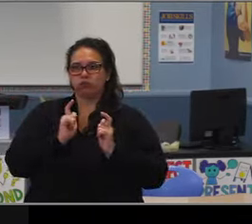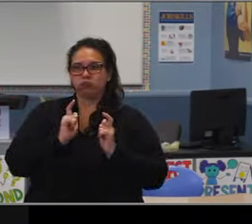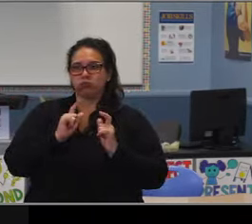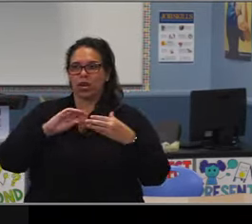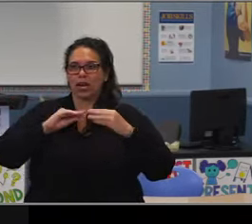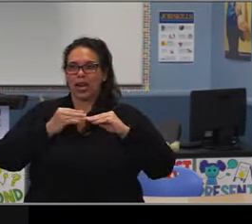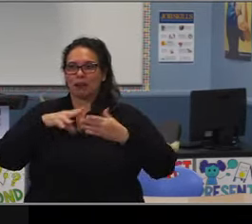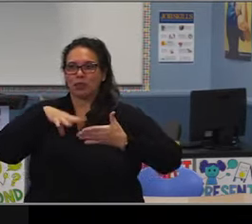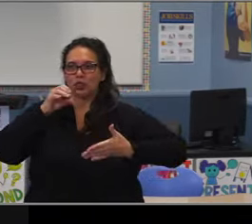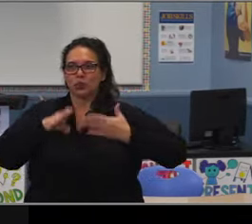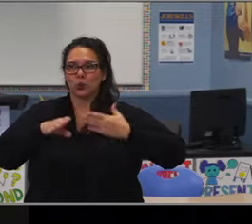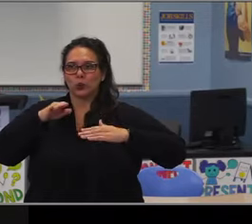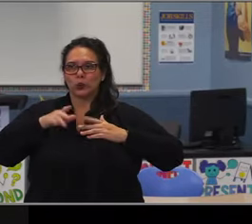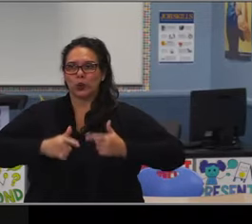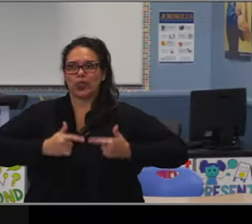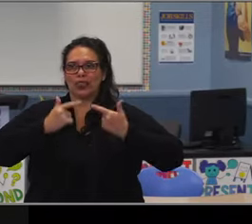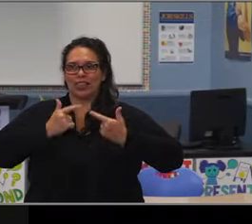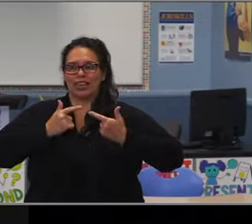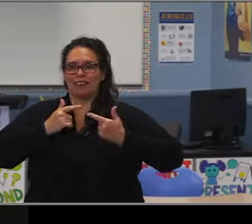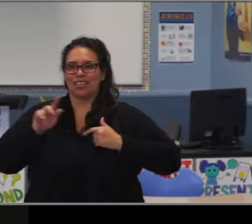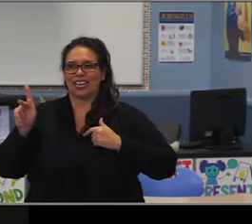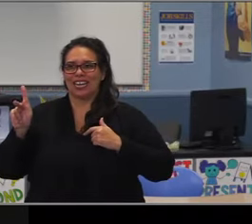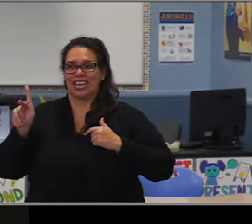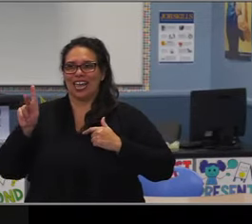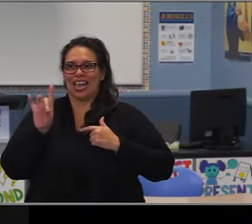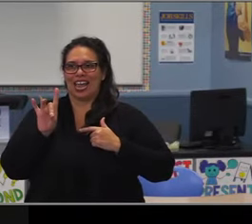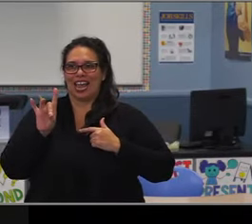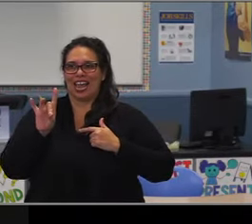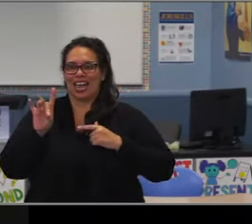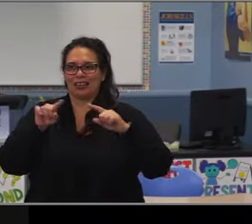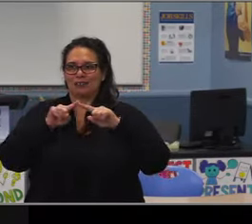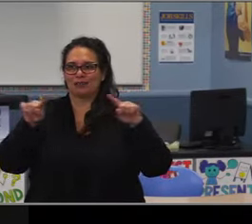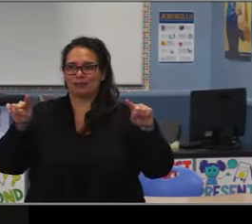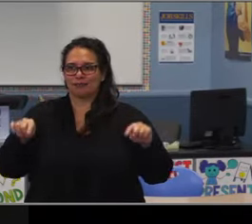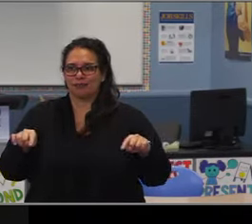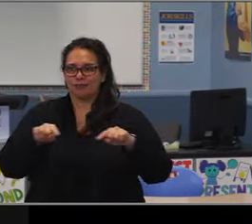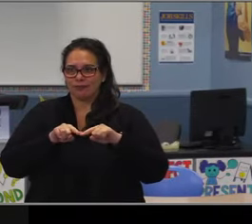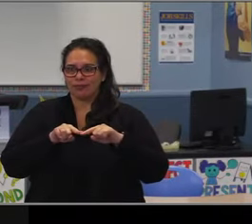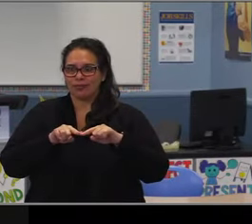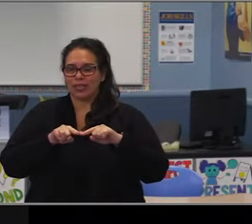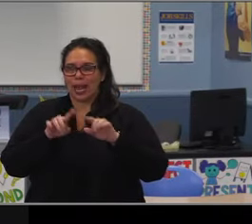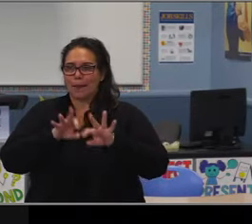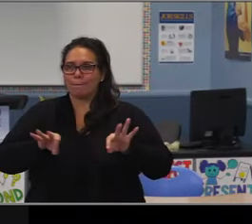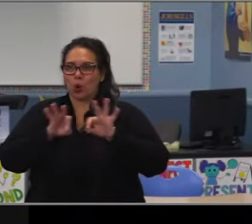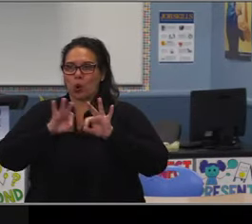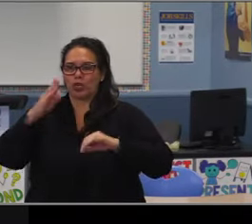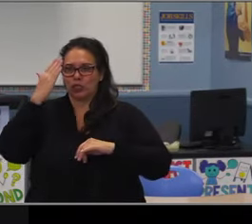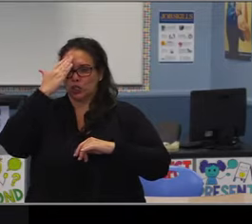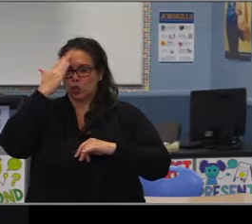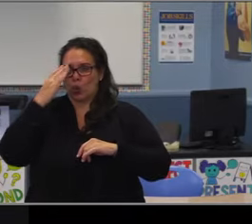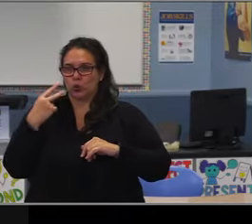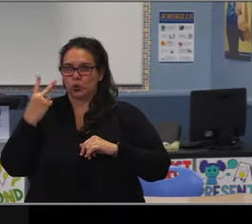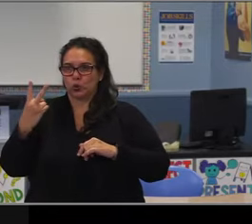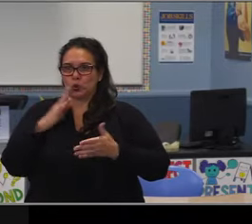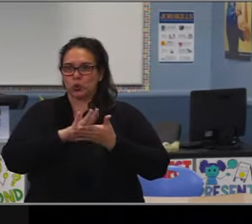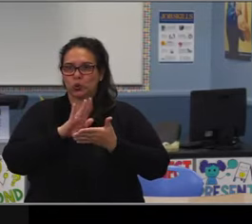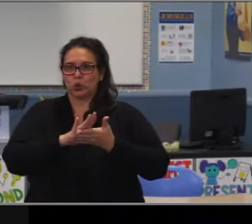K-8 programs that have had exceptional achievement gains over the past five years and others that have had less gains.